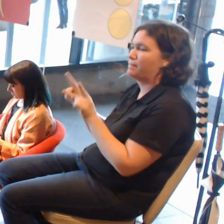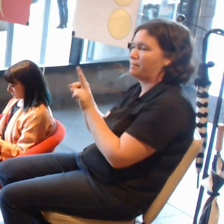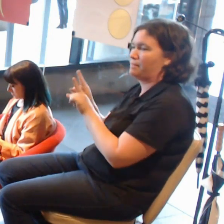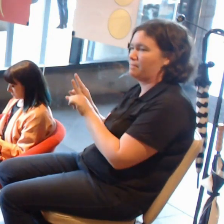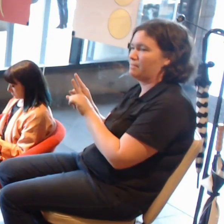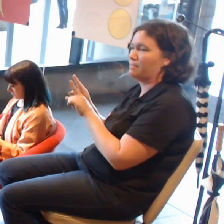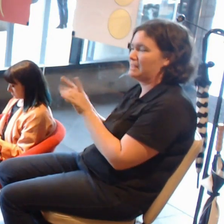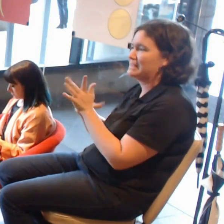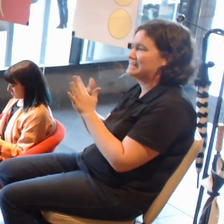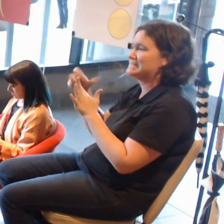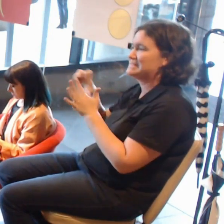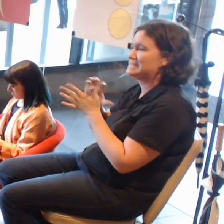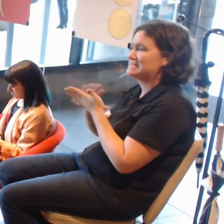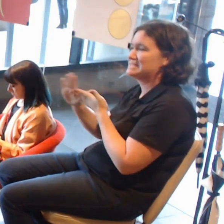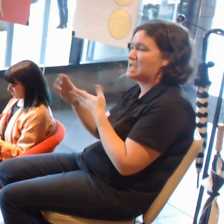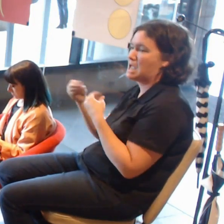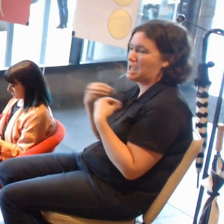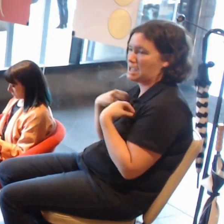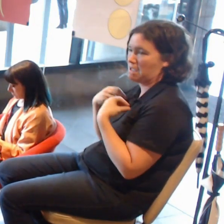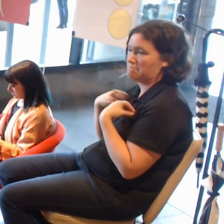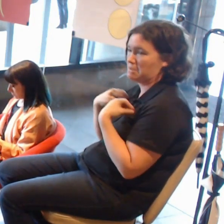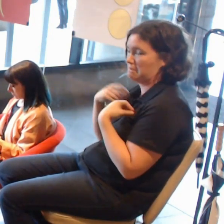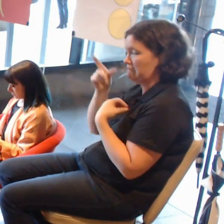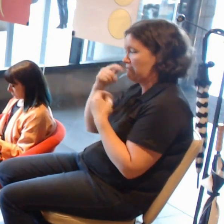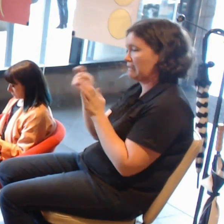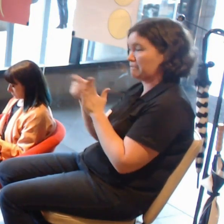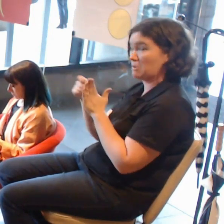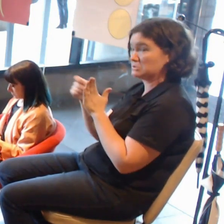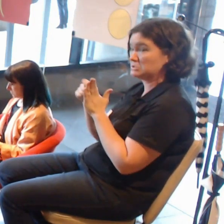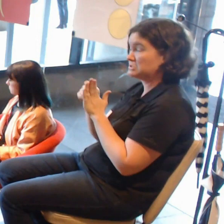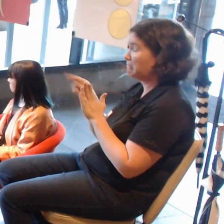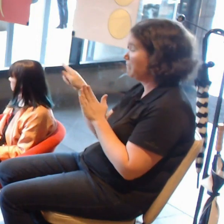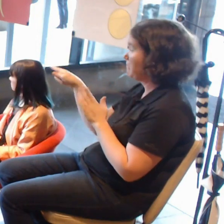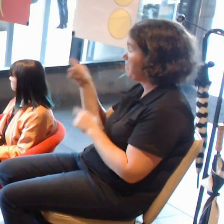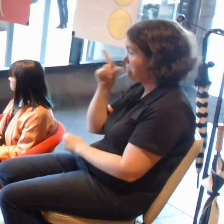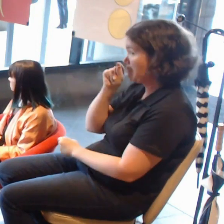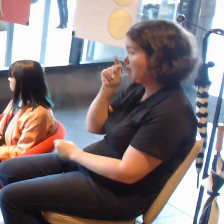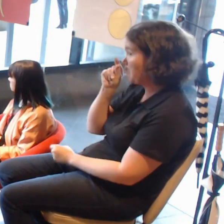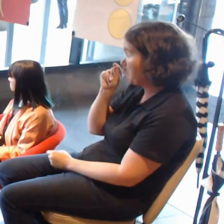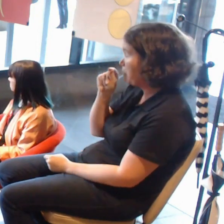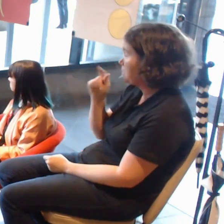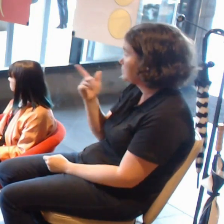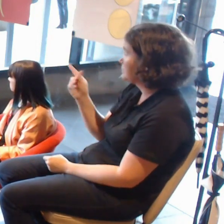Yeah, look, potentially. What is potentially interesting in terms of the arts stuff,